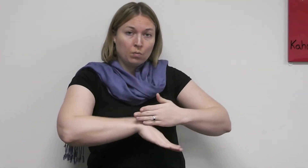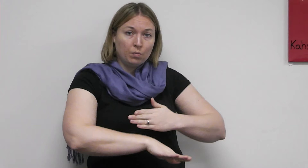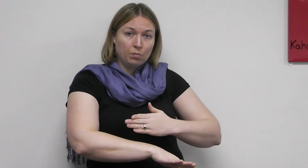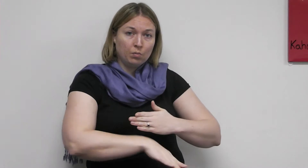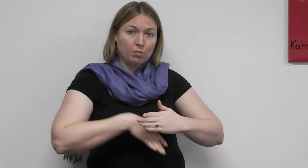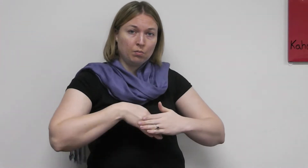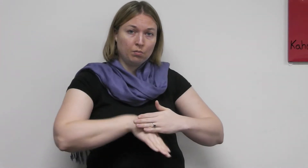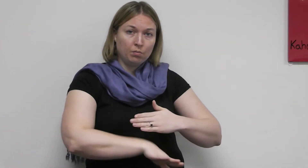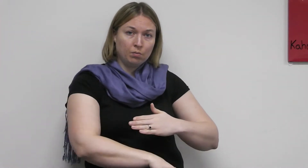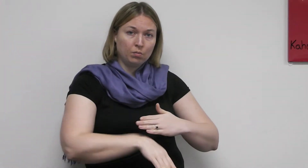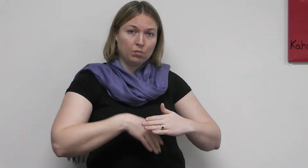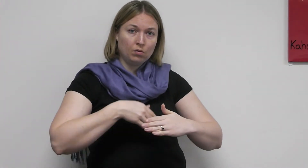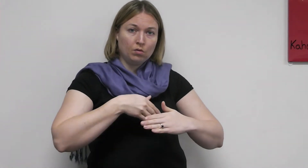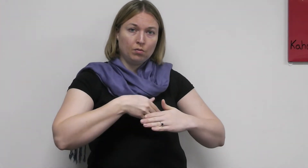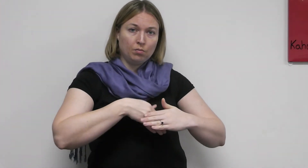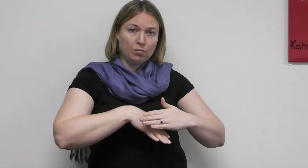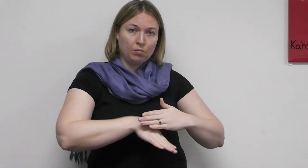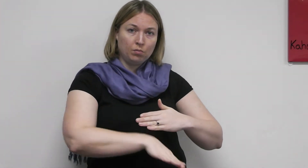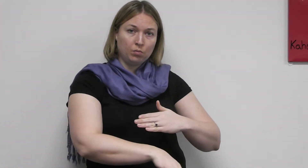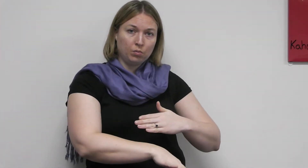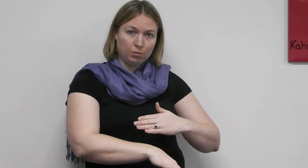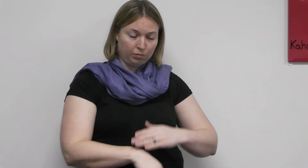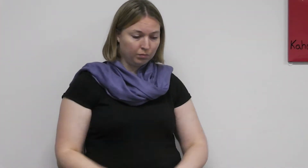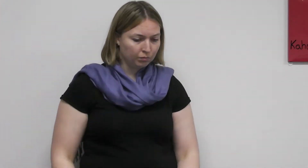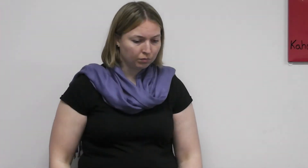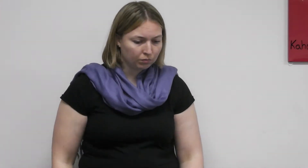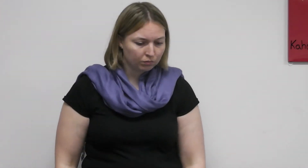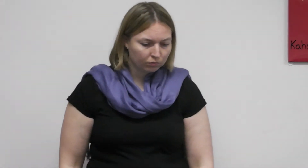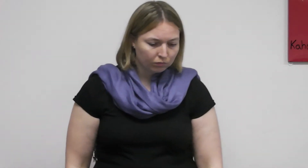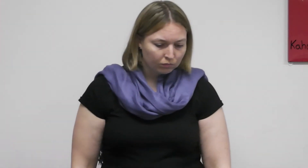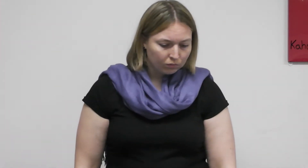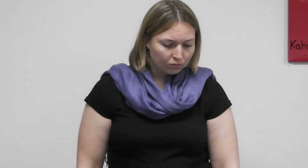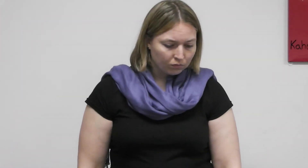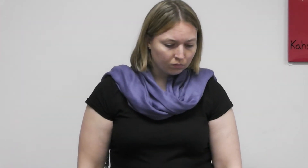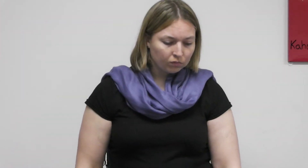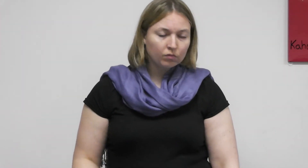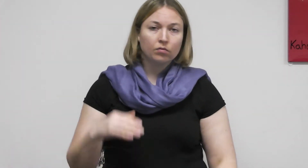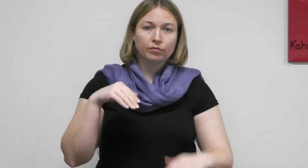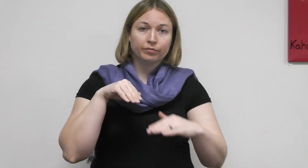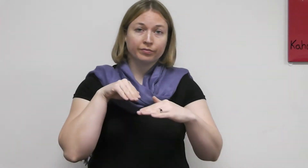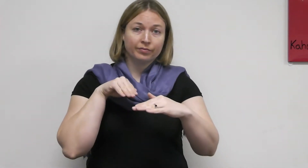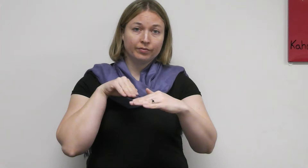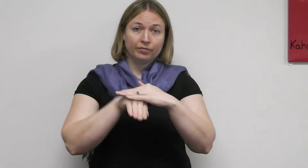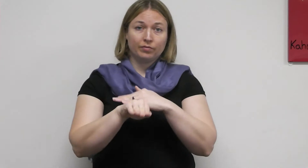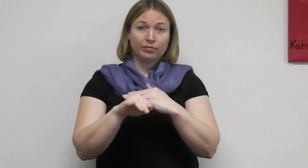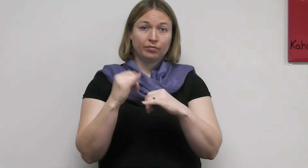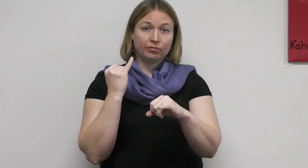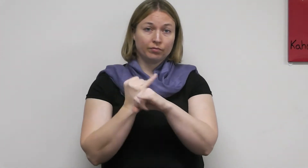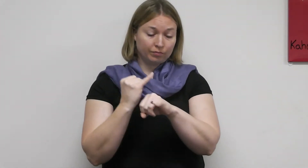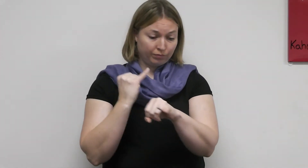ENTER DEAF-SCHOOL